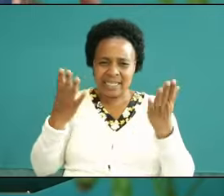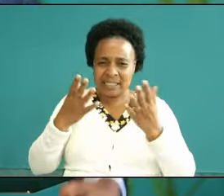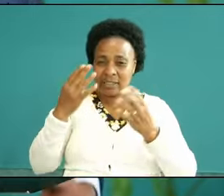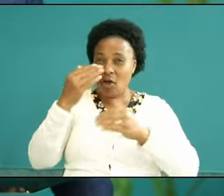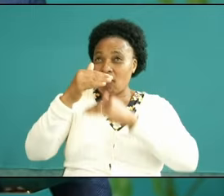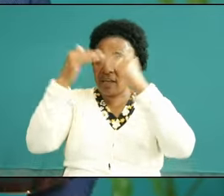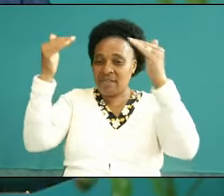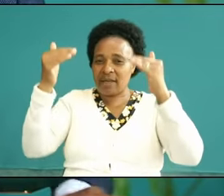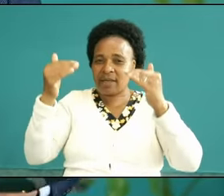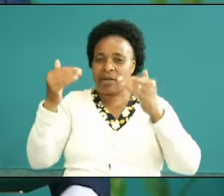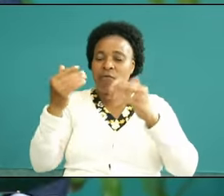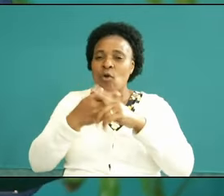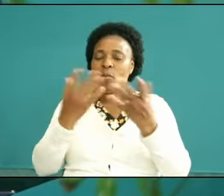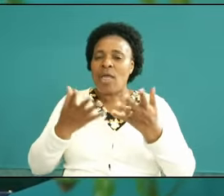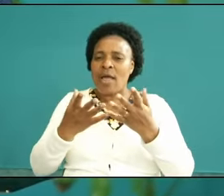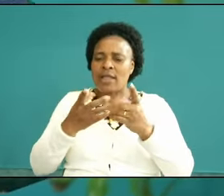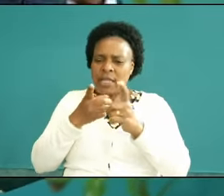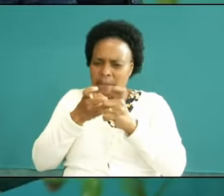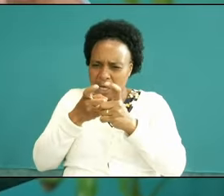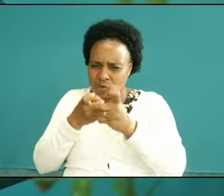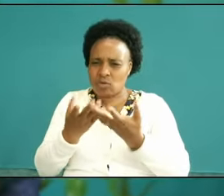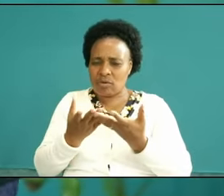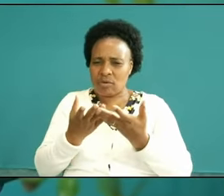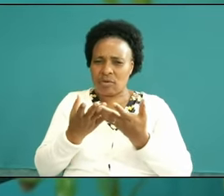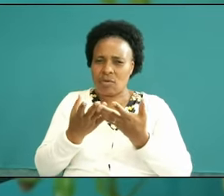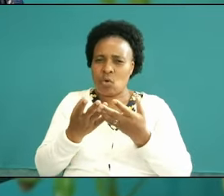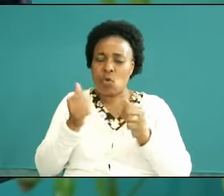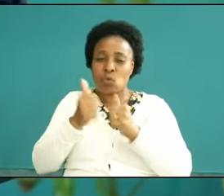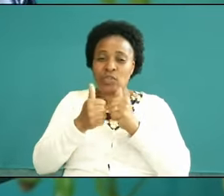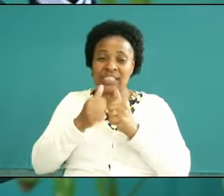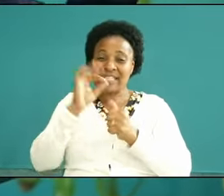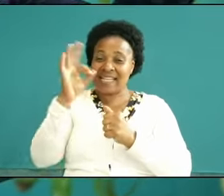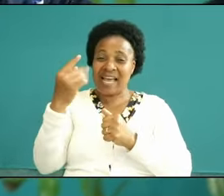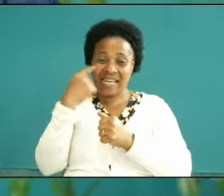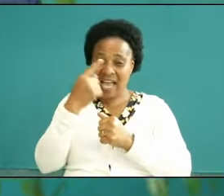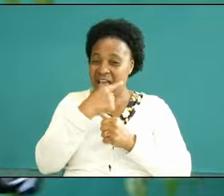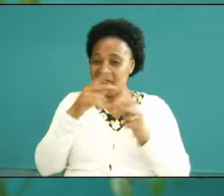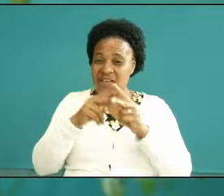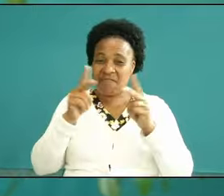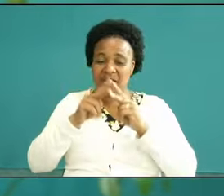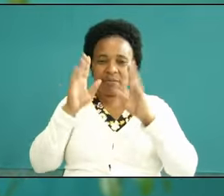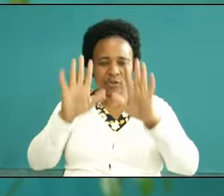the physical armor is not important that just for protection they will destroy you because you are